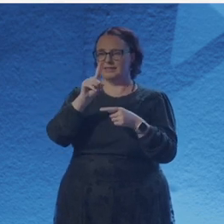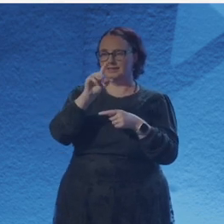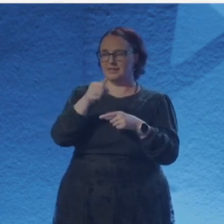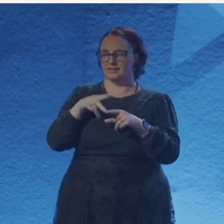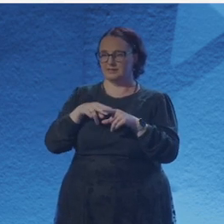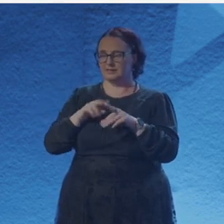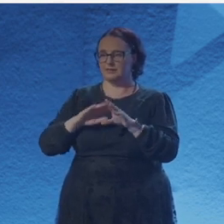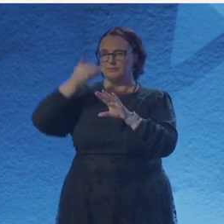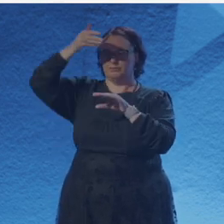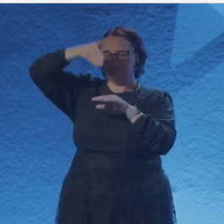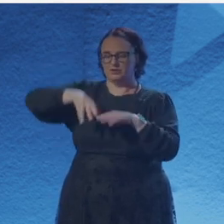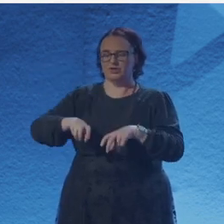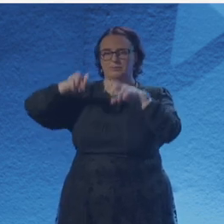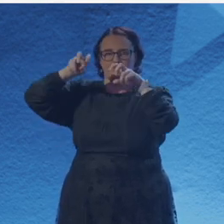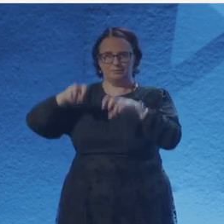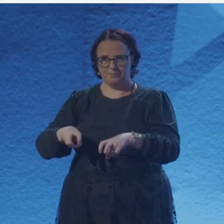Thanks to deliberately shaky cameras,